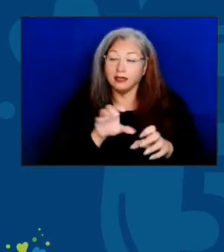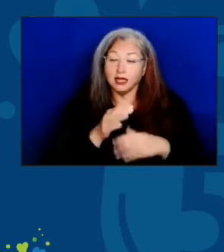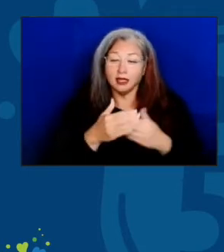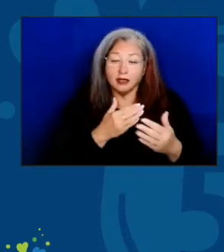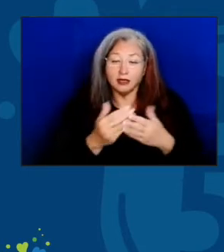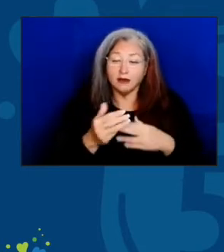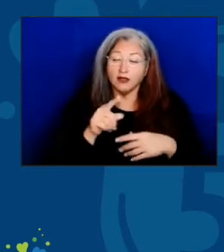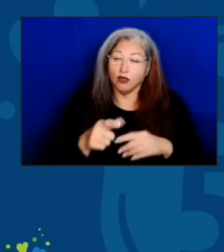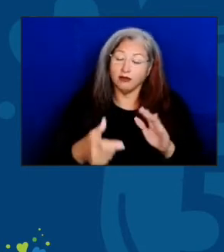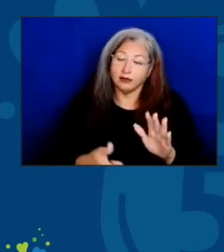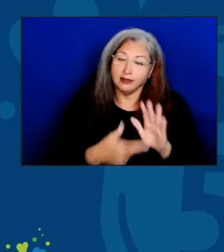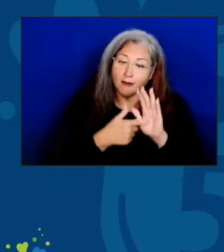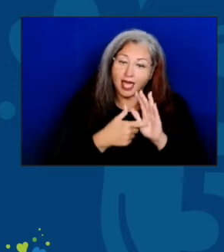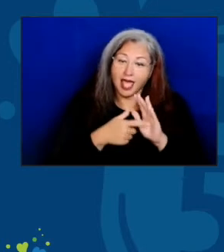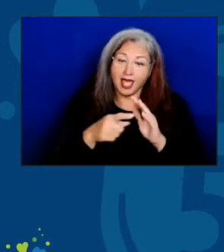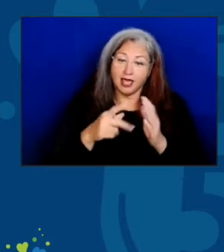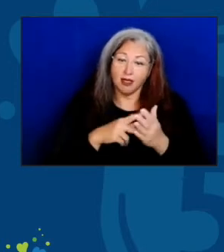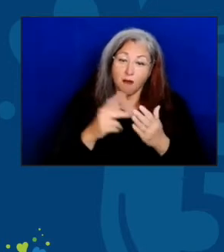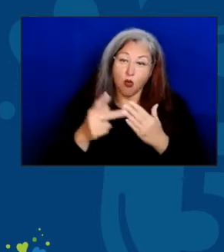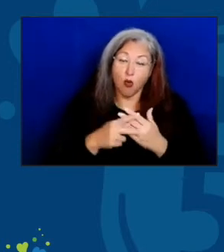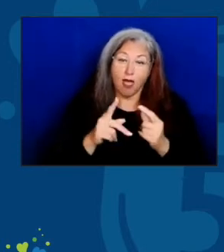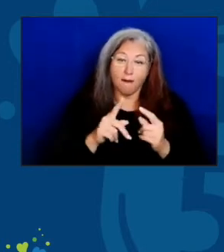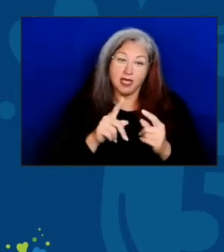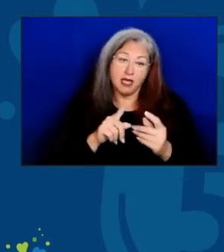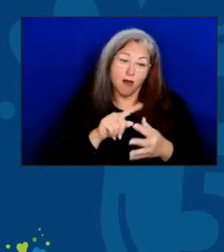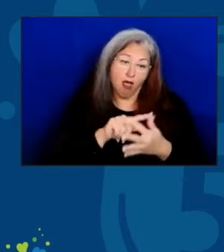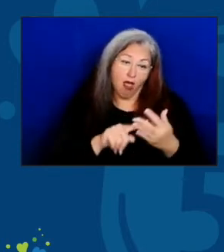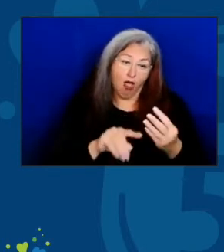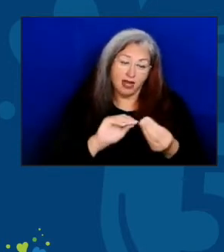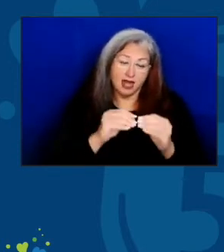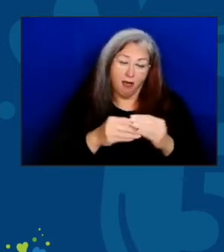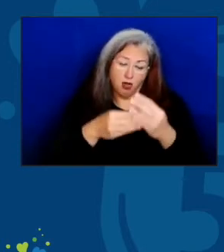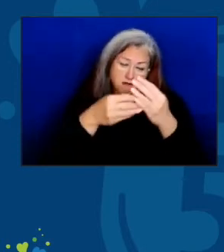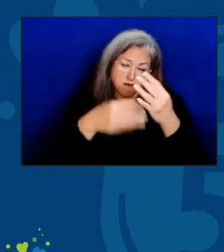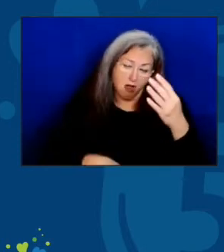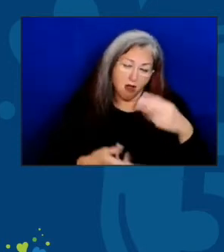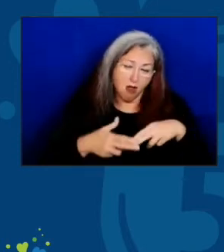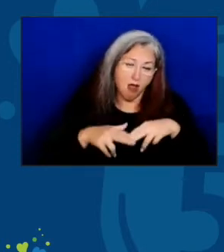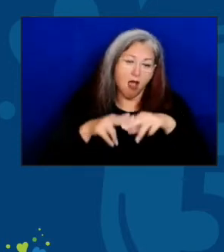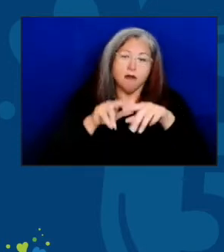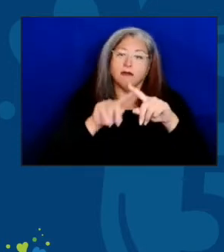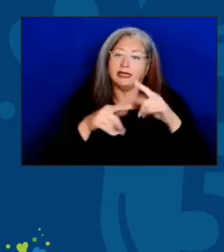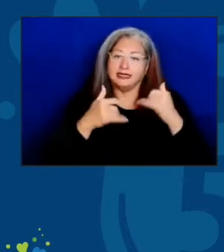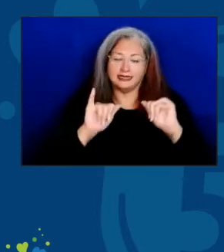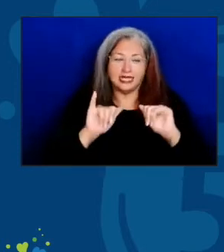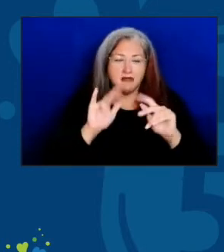for programs skyrocketed during COVID, and they found a way to meet that need.